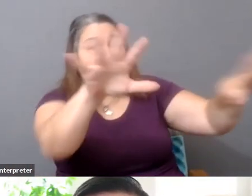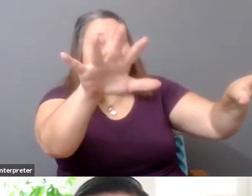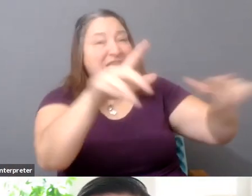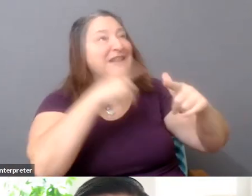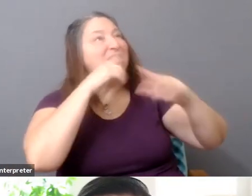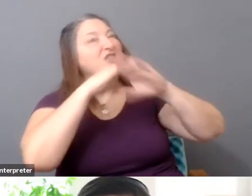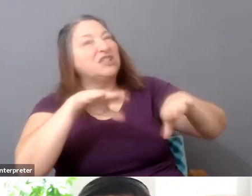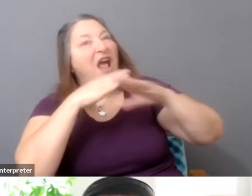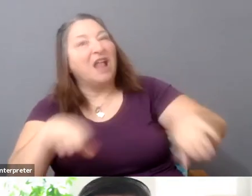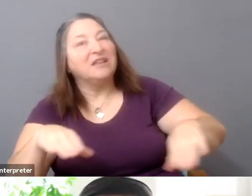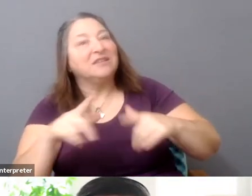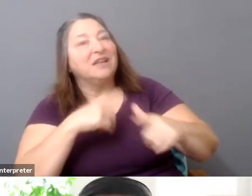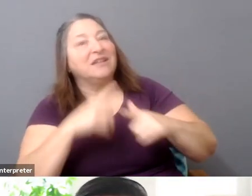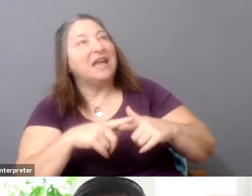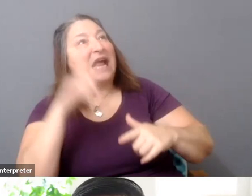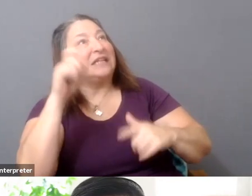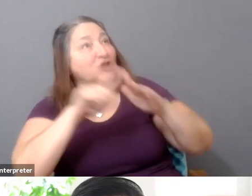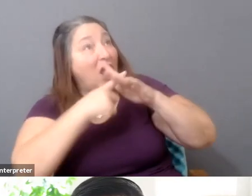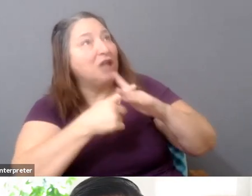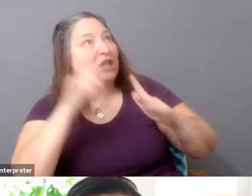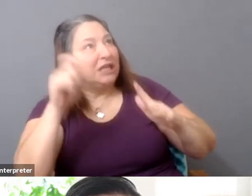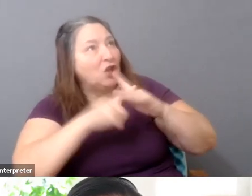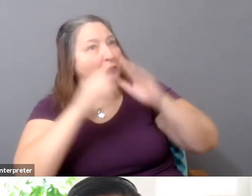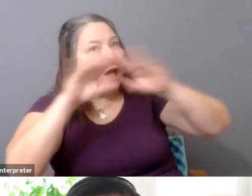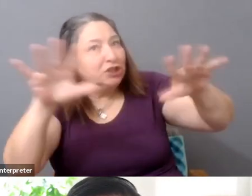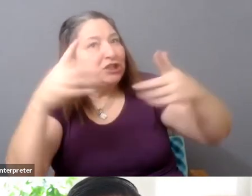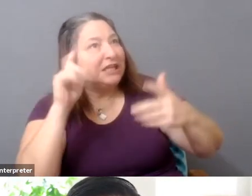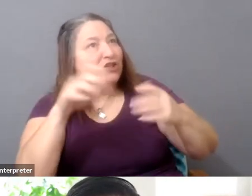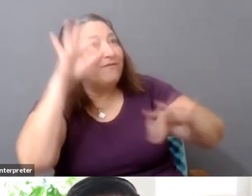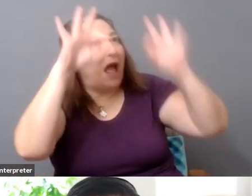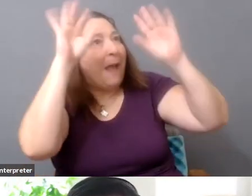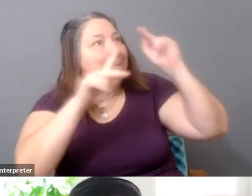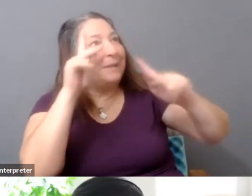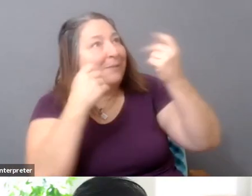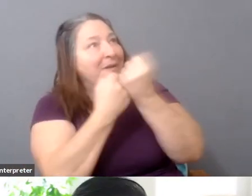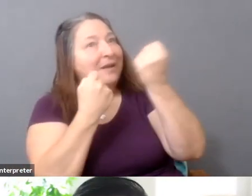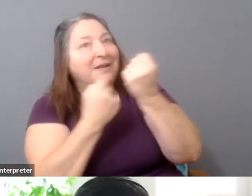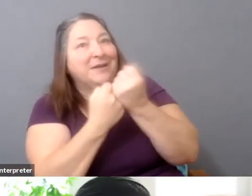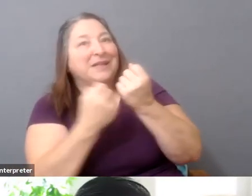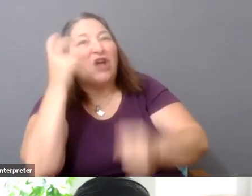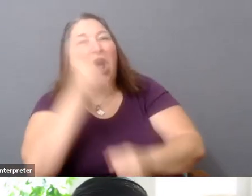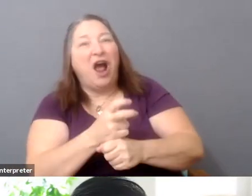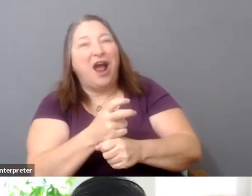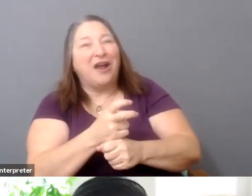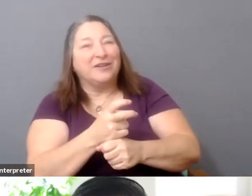I need to launch. I need to launch. I need to find people. And it's a really hard gauntlet to run at that point, especially in an attention-scarce world.